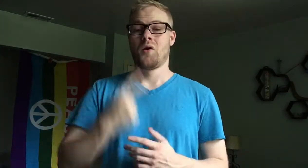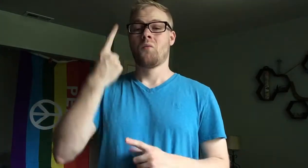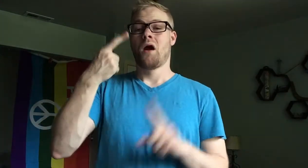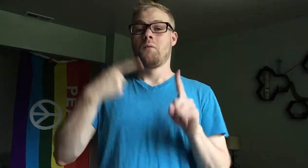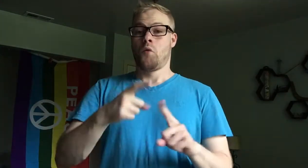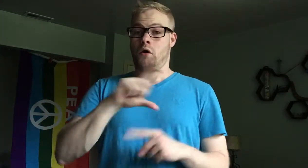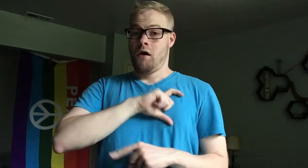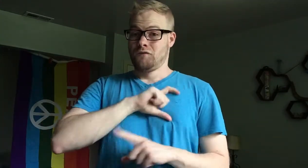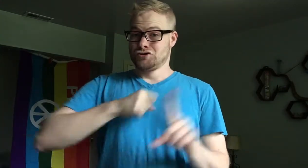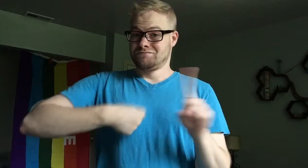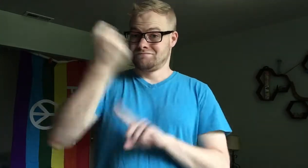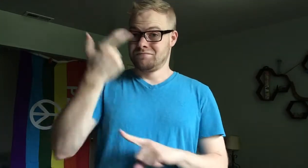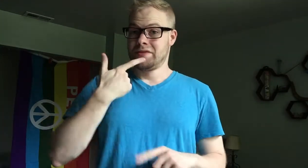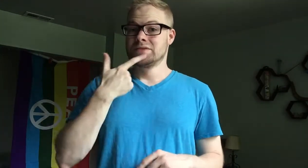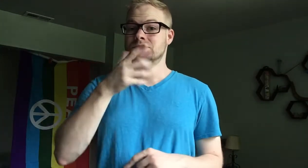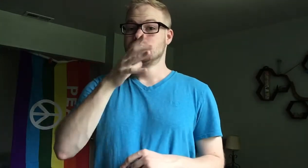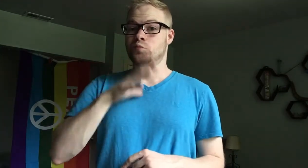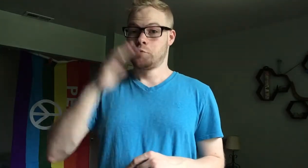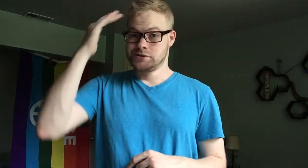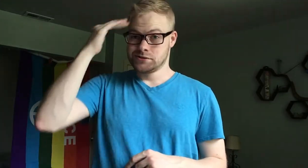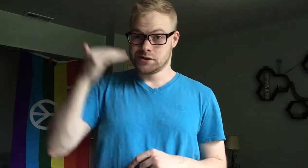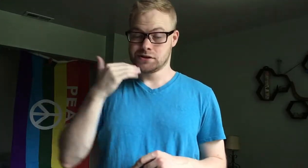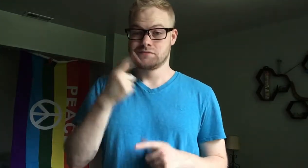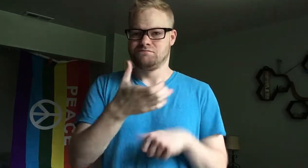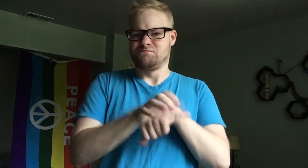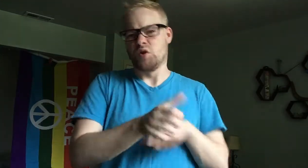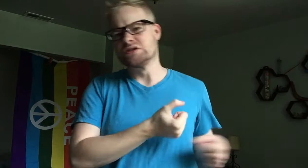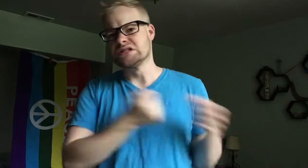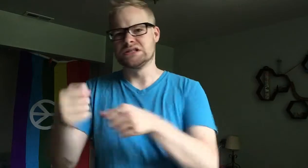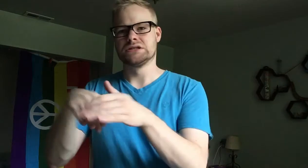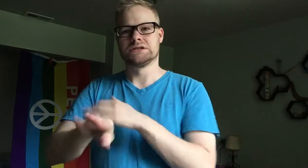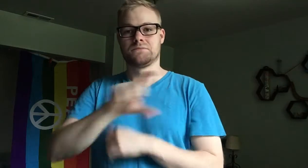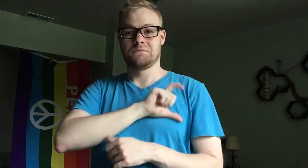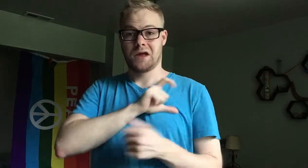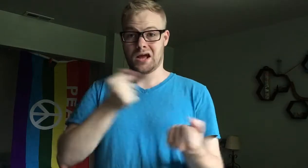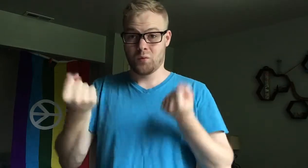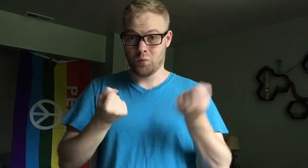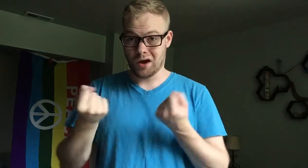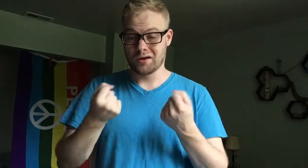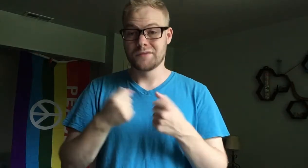At one point, an officer hit a lesbian woman over the head as he forced her into the paddy wagon.